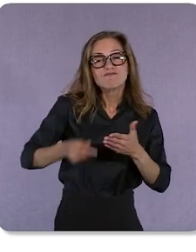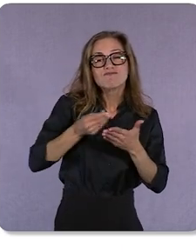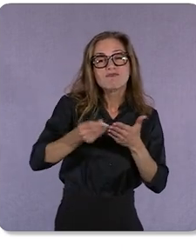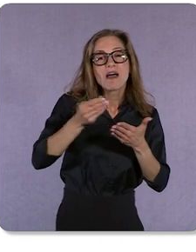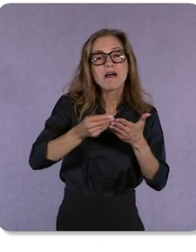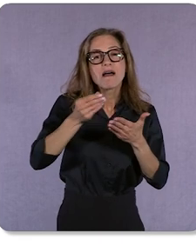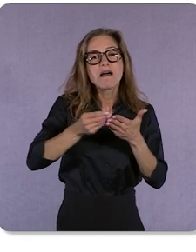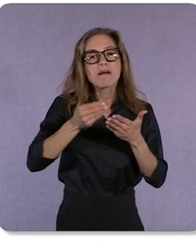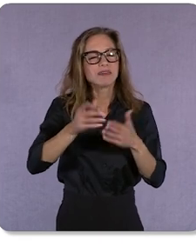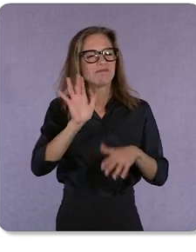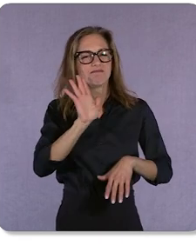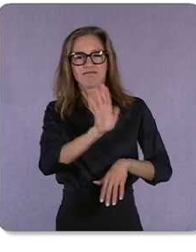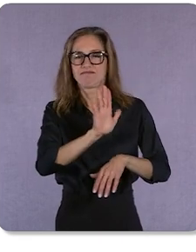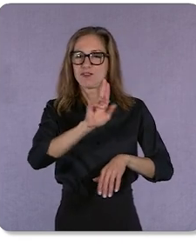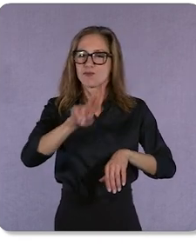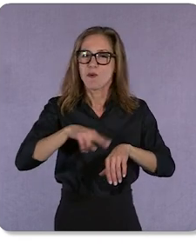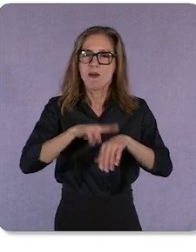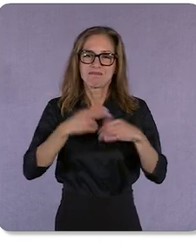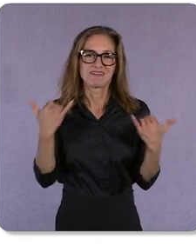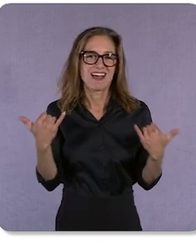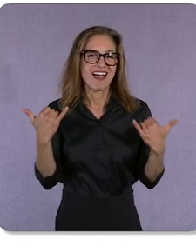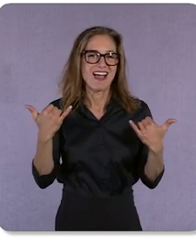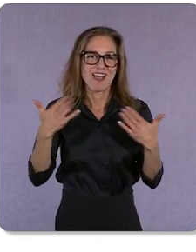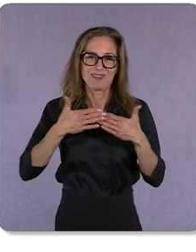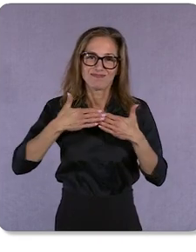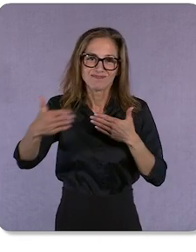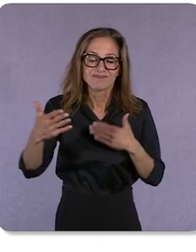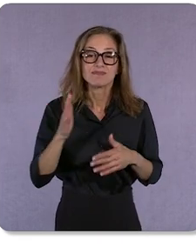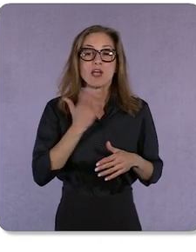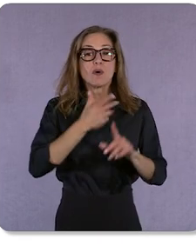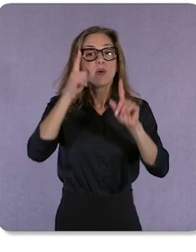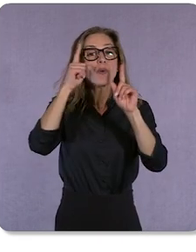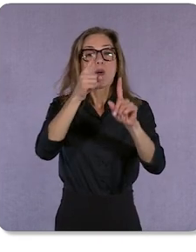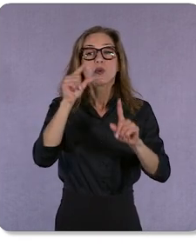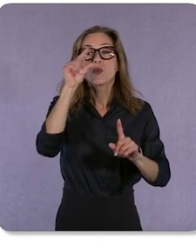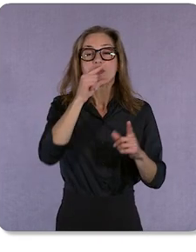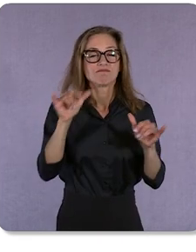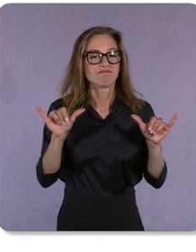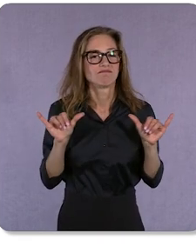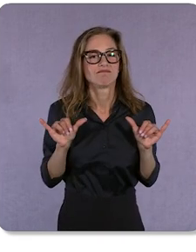will continue as our everyday norm. As it does, our goal at Google will remain